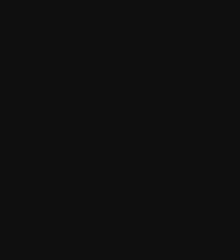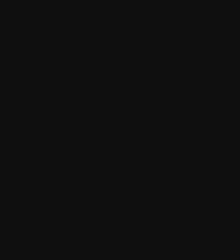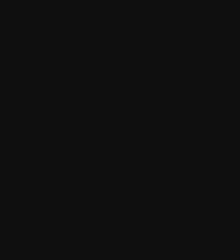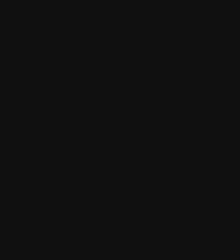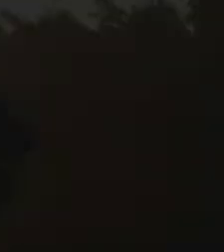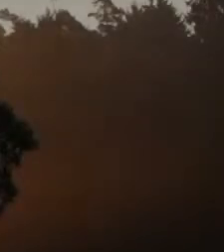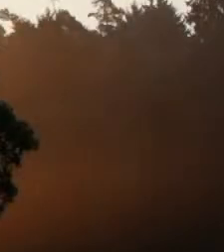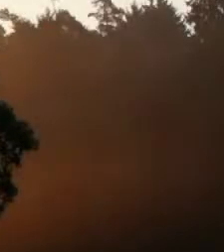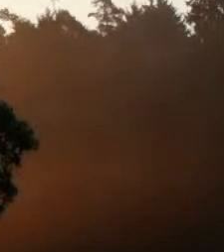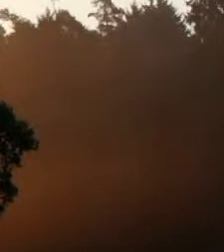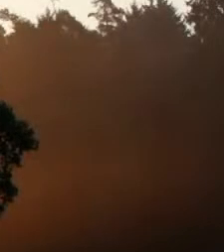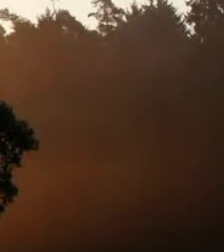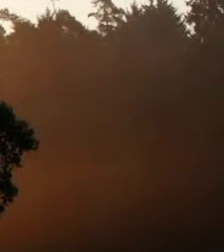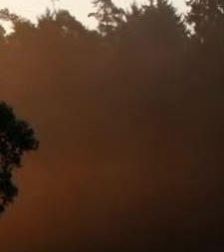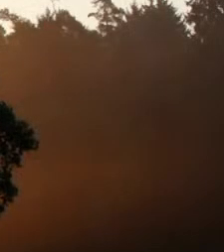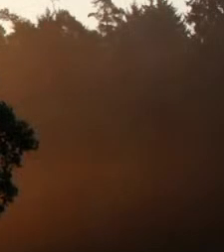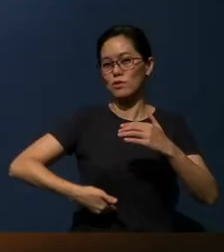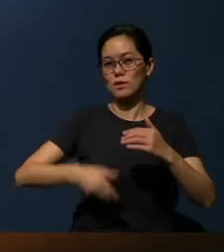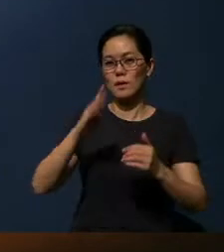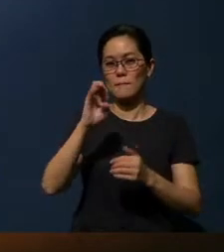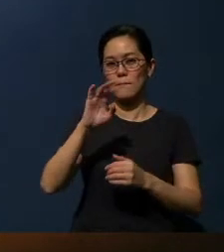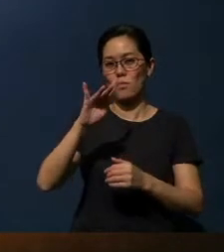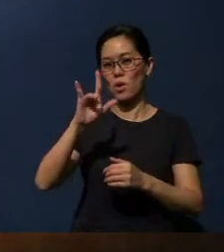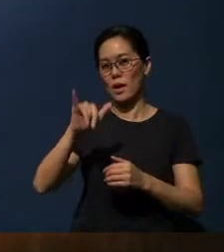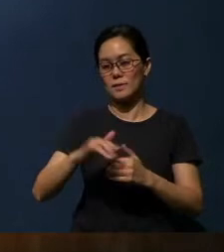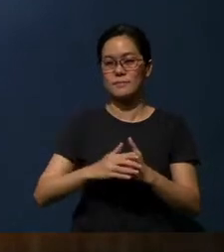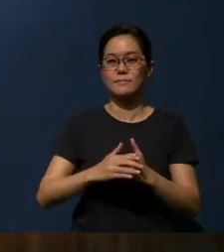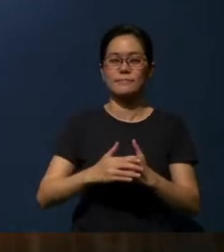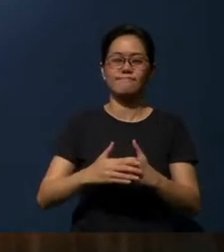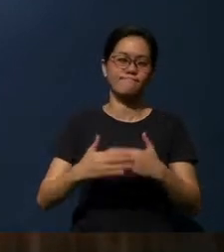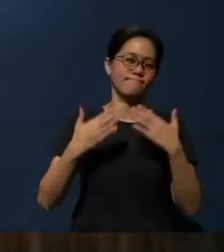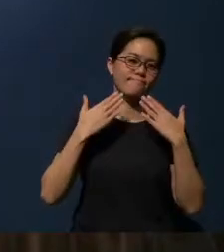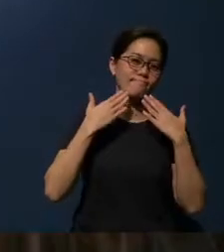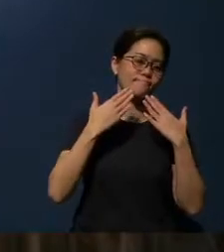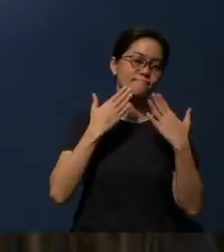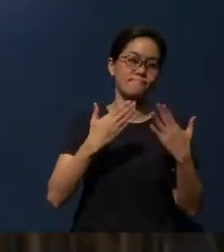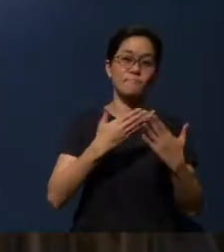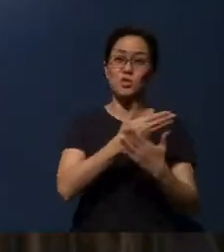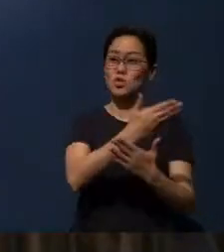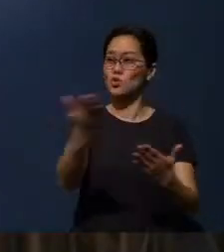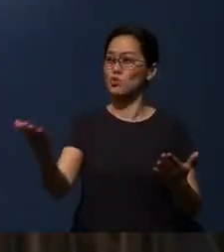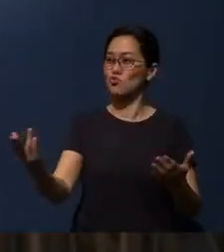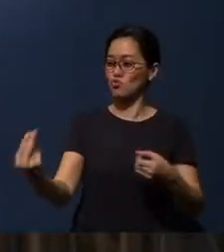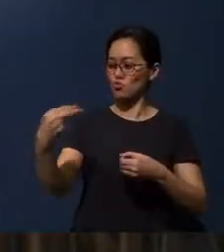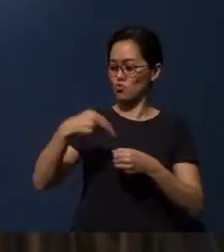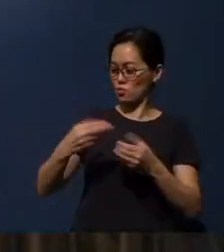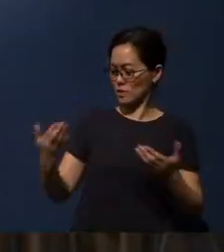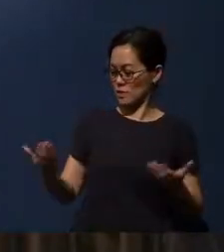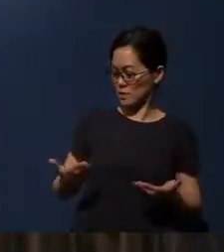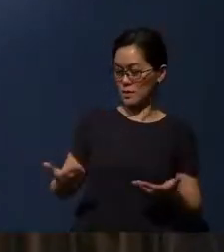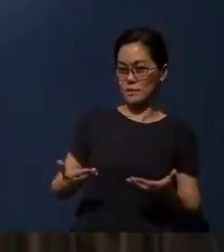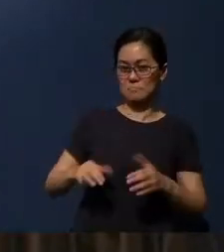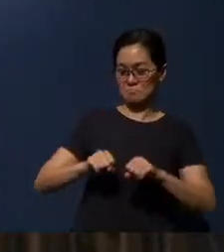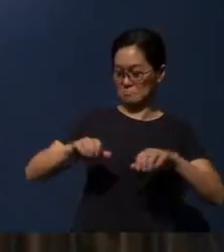Good morning church, and welcome to Bartley. We’re thankful that you're able to join us onsite here in Bartley itself.